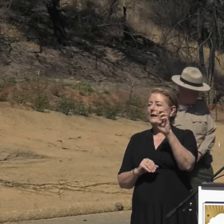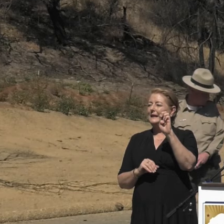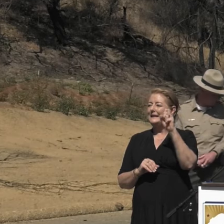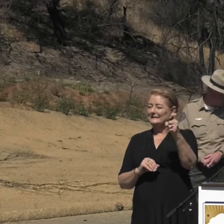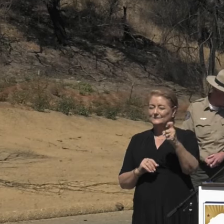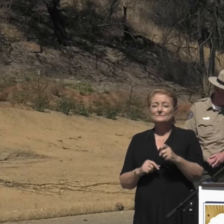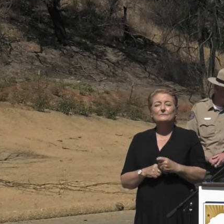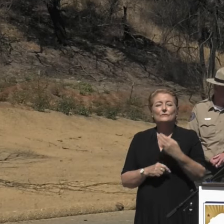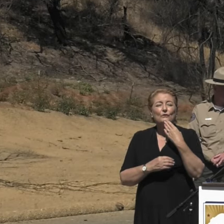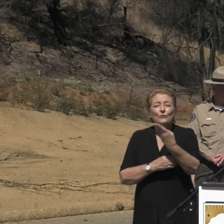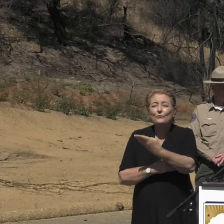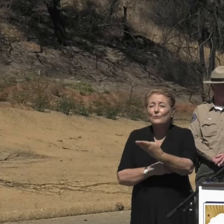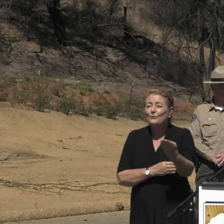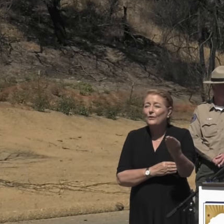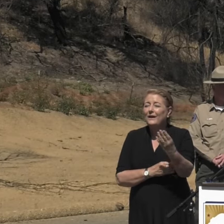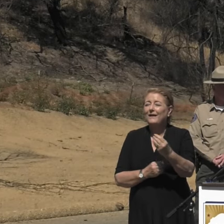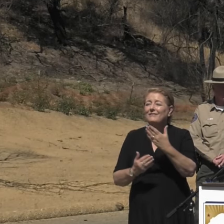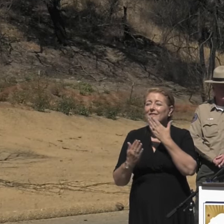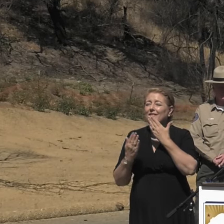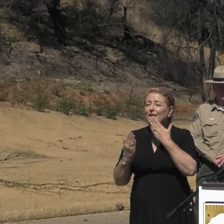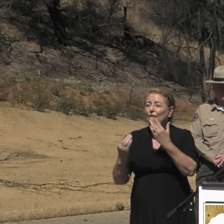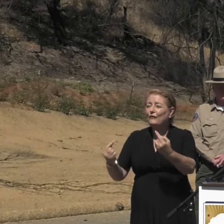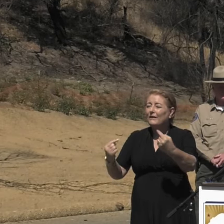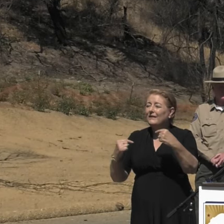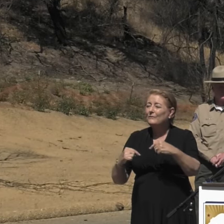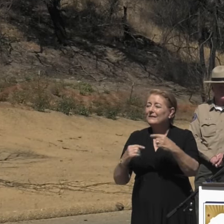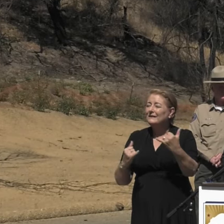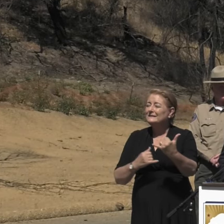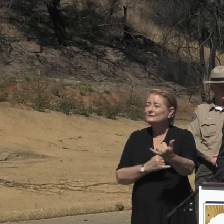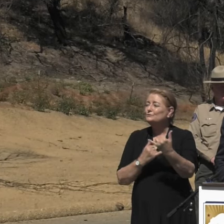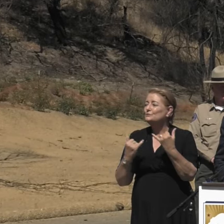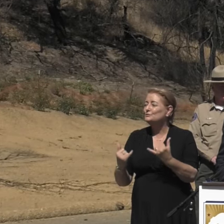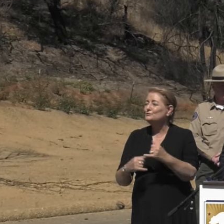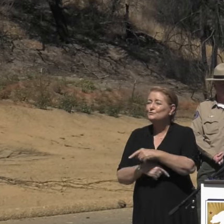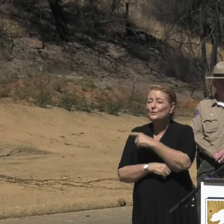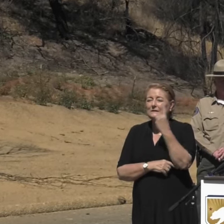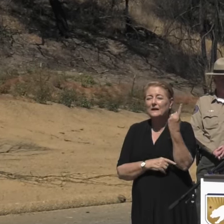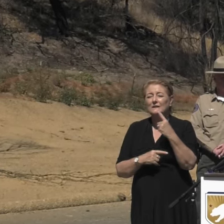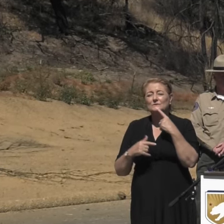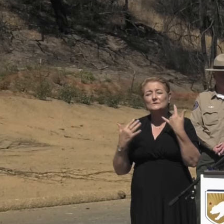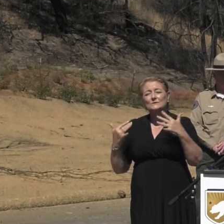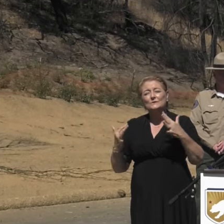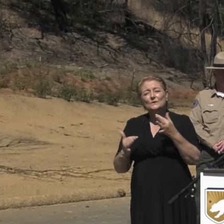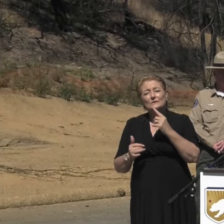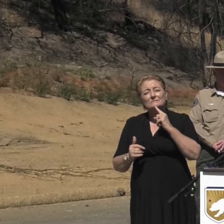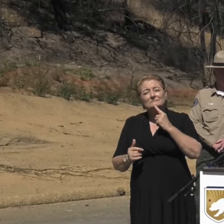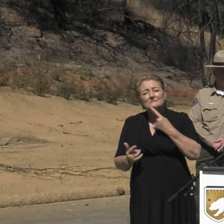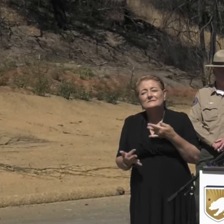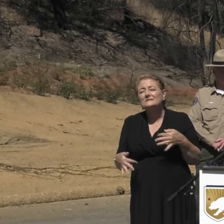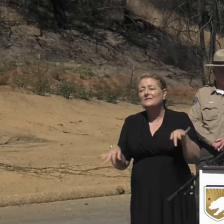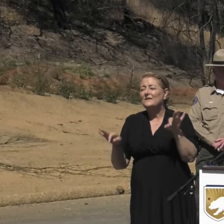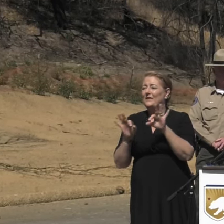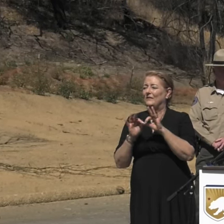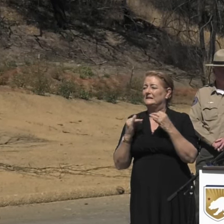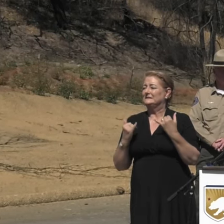Well good morning everybody, and thank you for being out here today. This is a hugely significant day, more than for anybody,